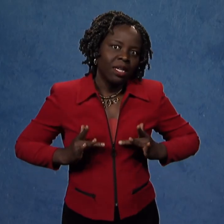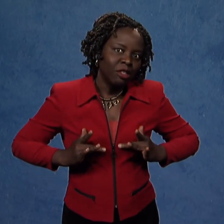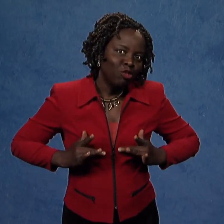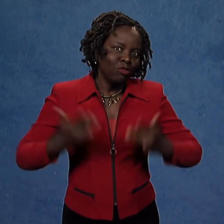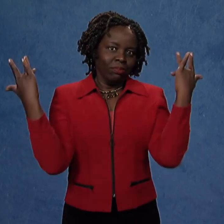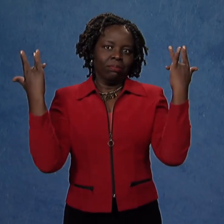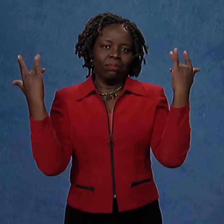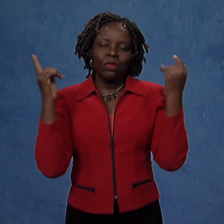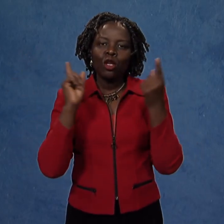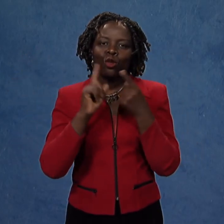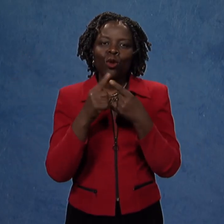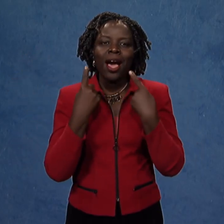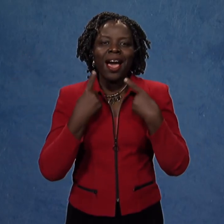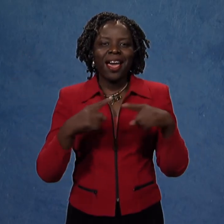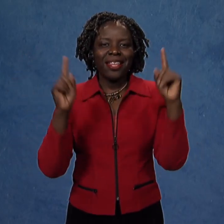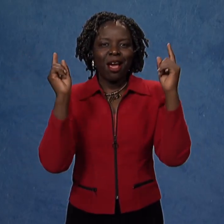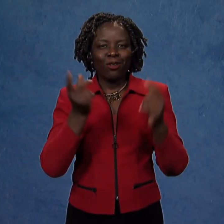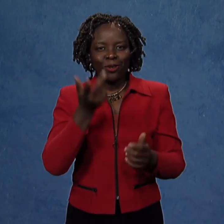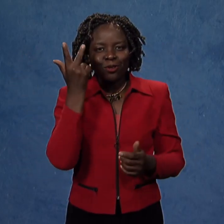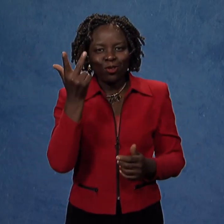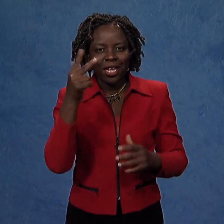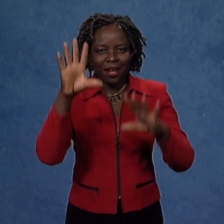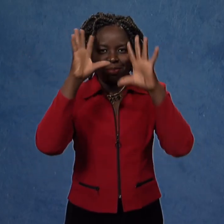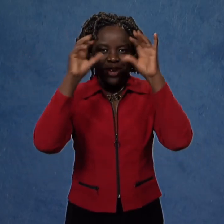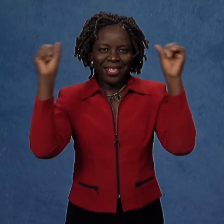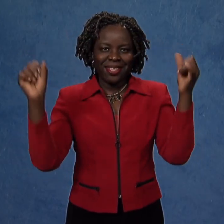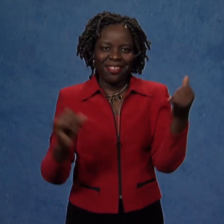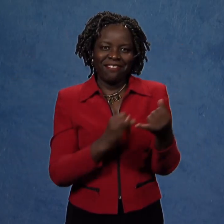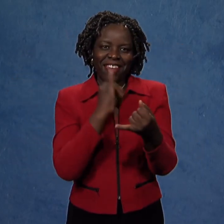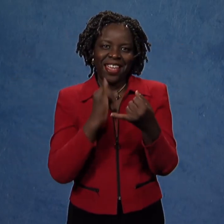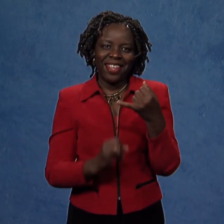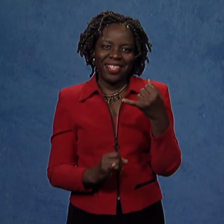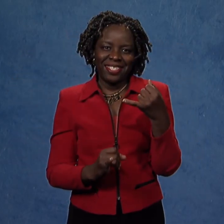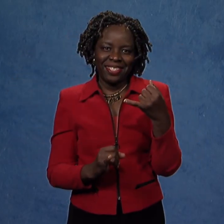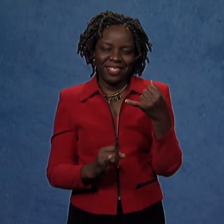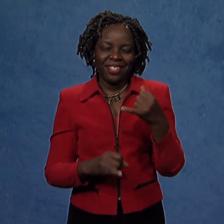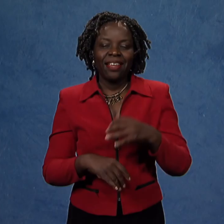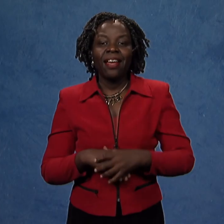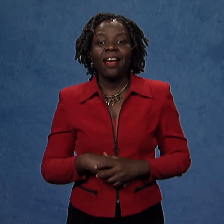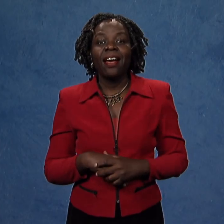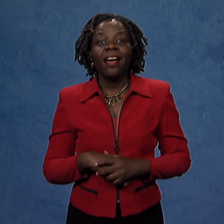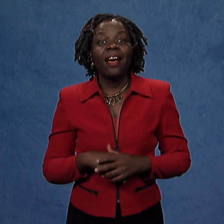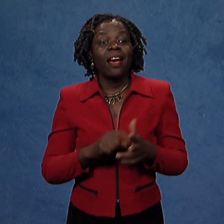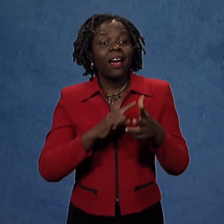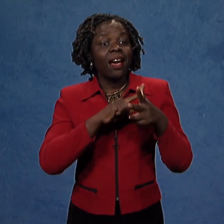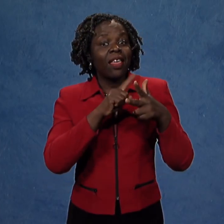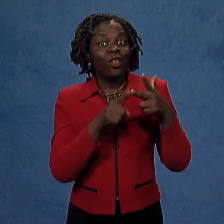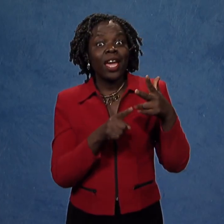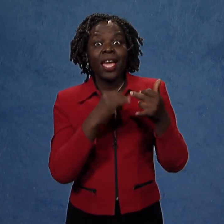and the Board of Trustees are pleased to announce three presidential finalists.